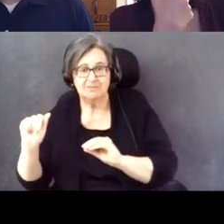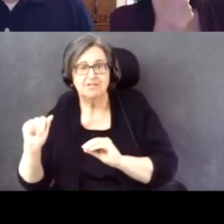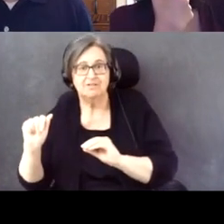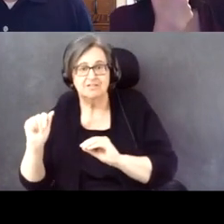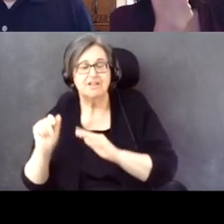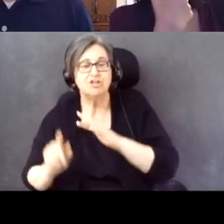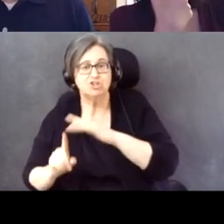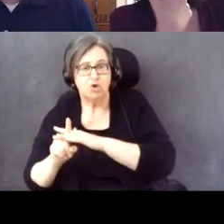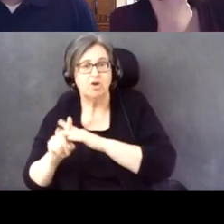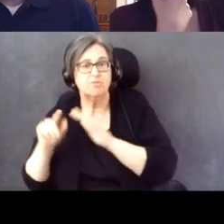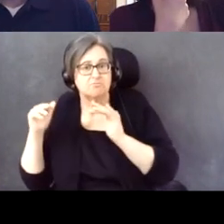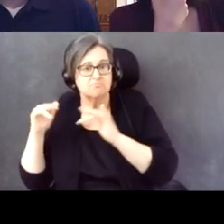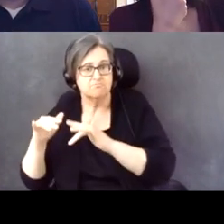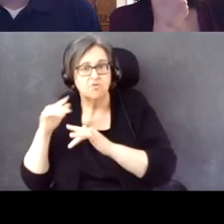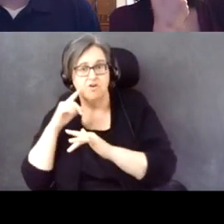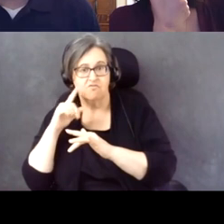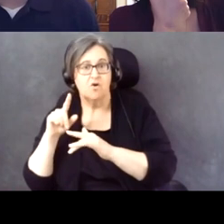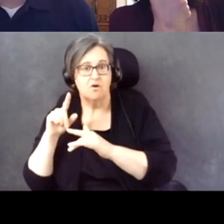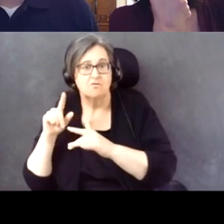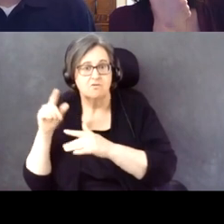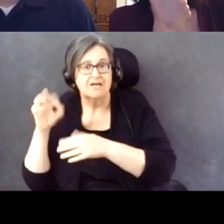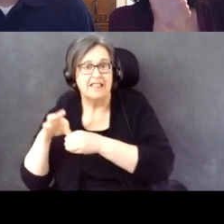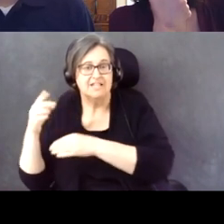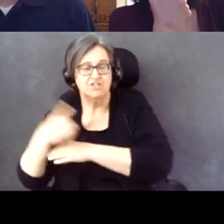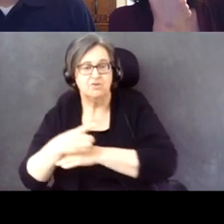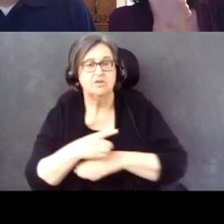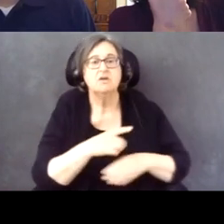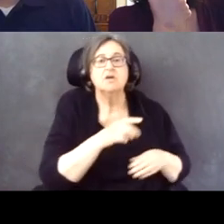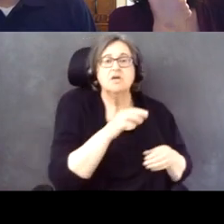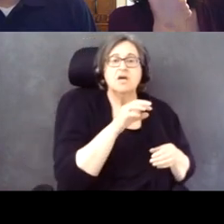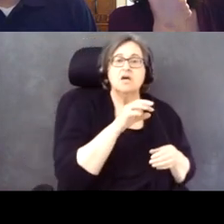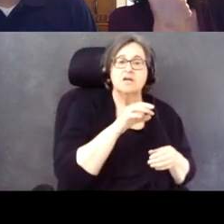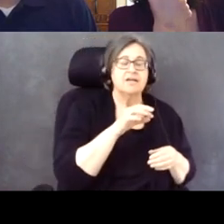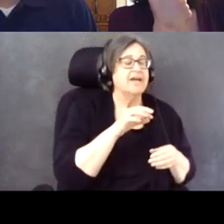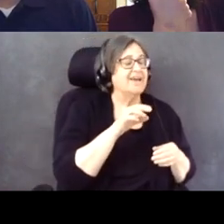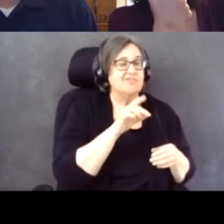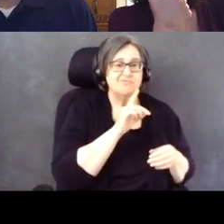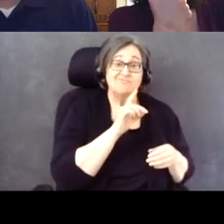Voters with disabilities were also less likely to vote early at a polling place or election